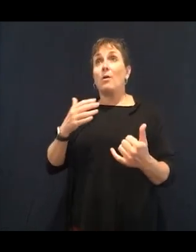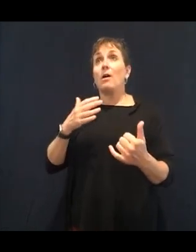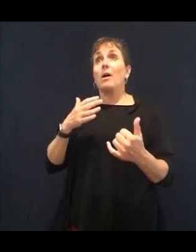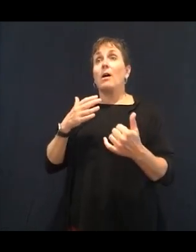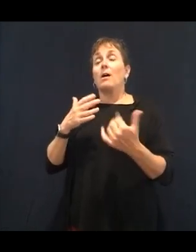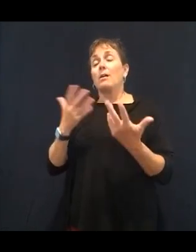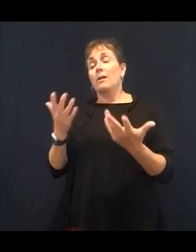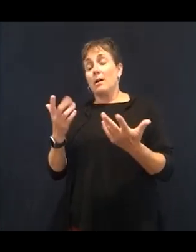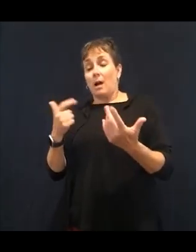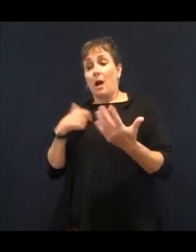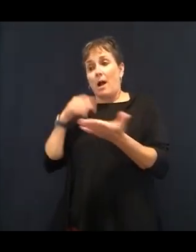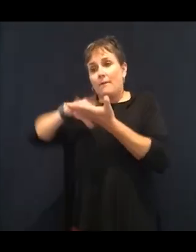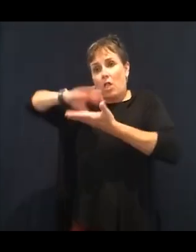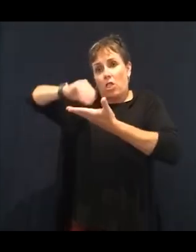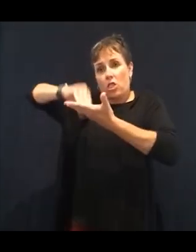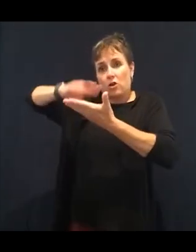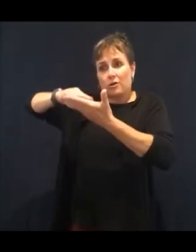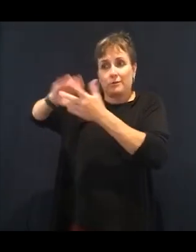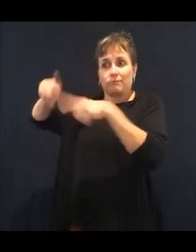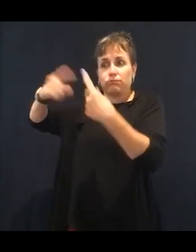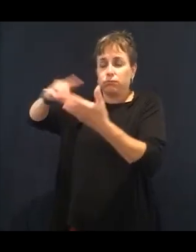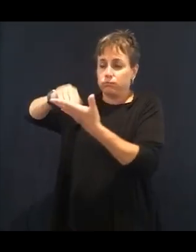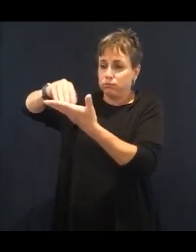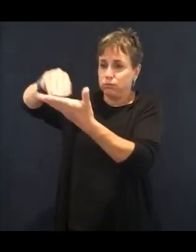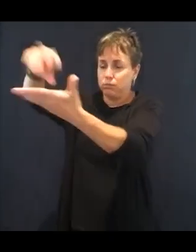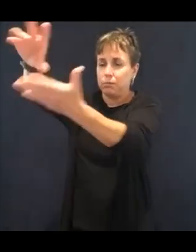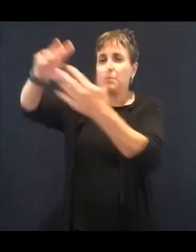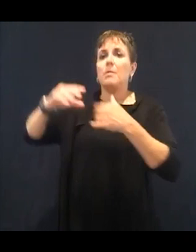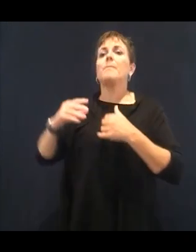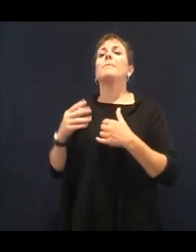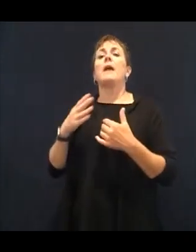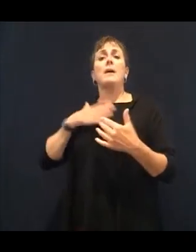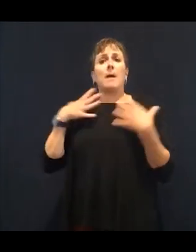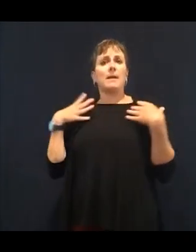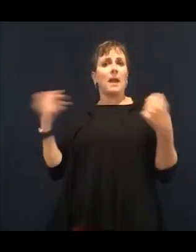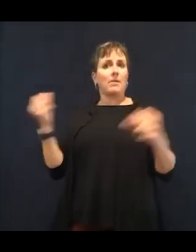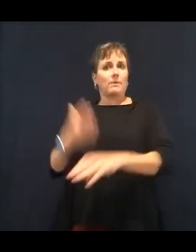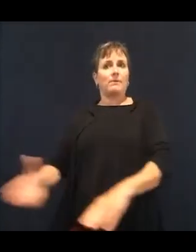And in understanding that I used to diet and I